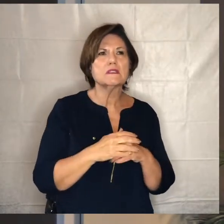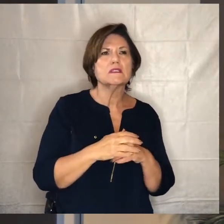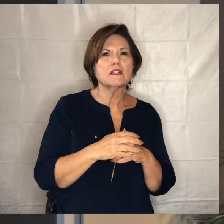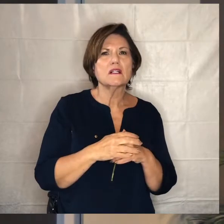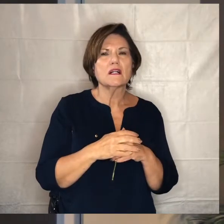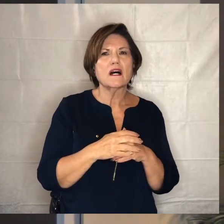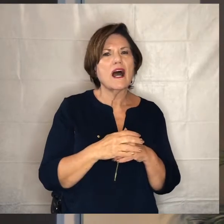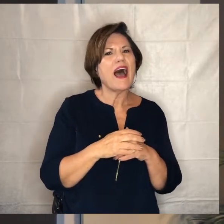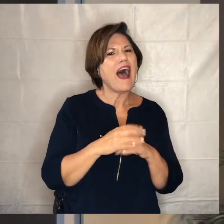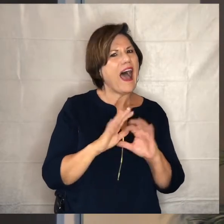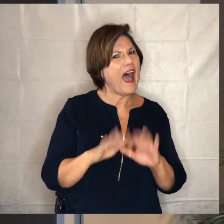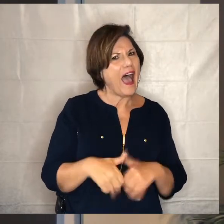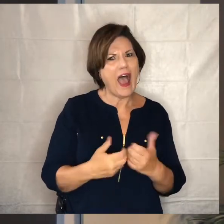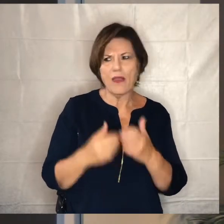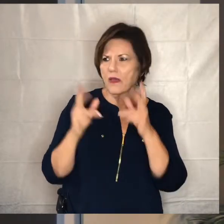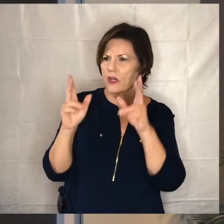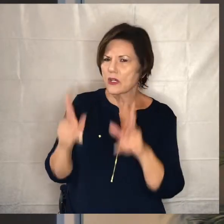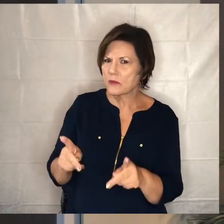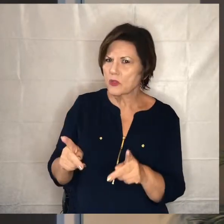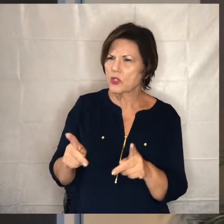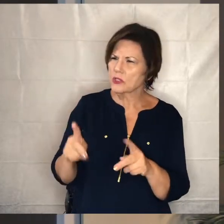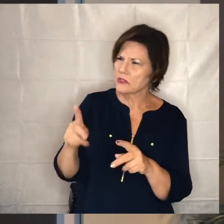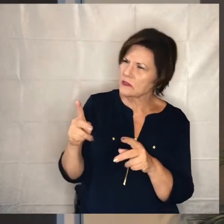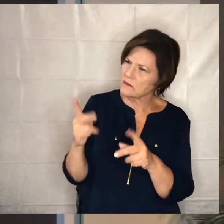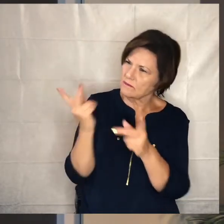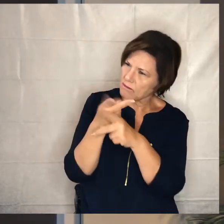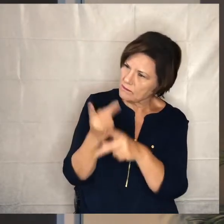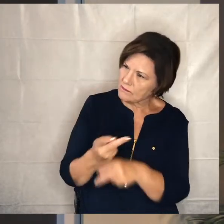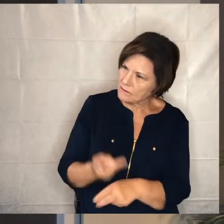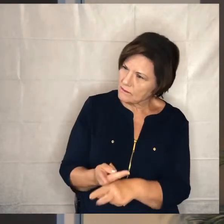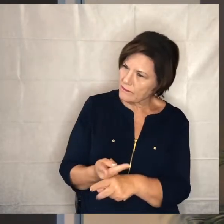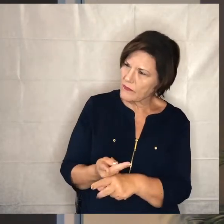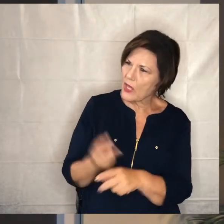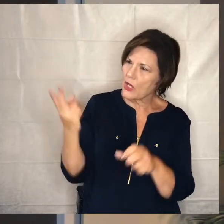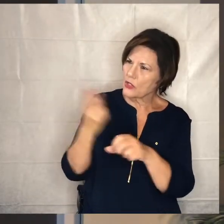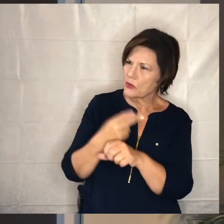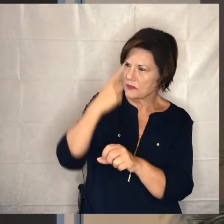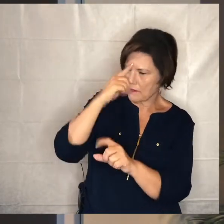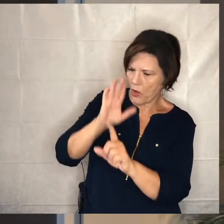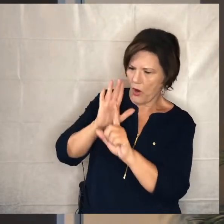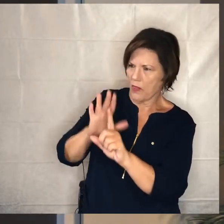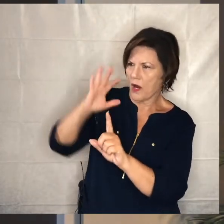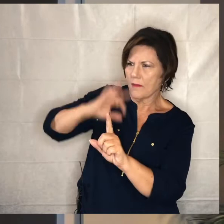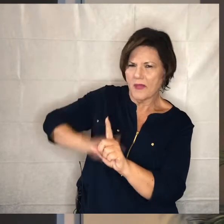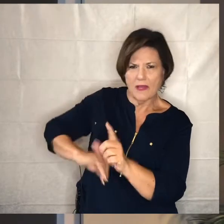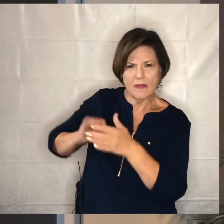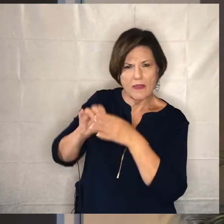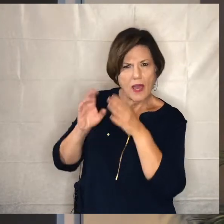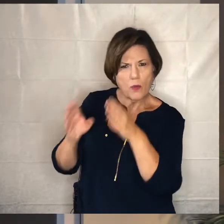basically how did this person size things up and then use it for their own benefit in that way even